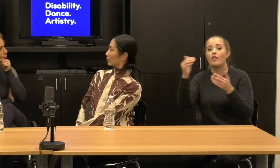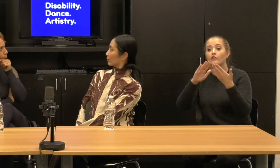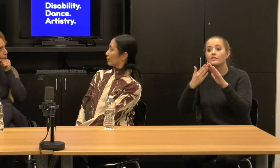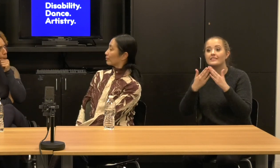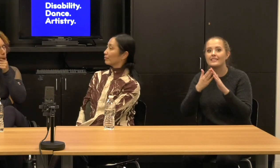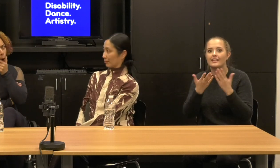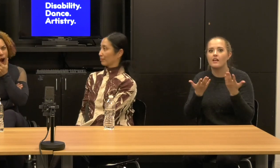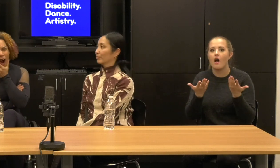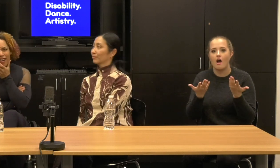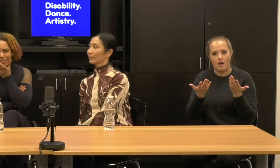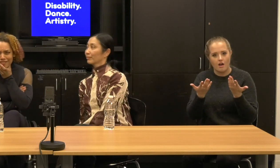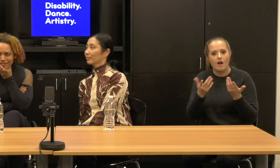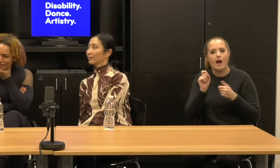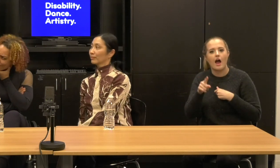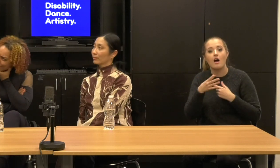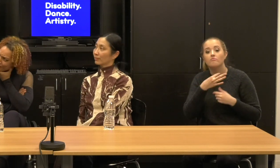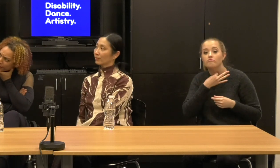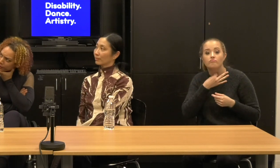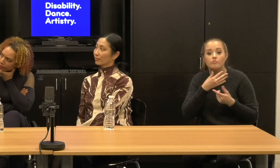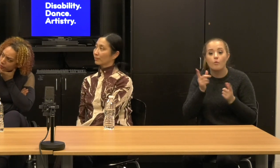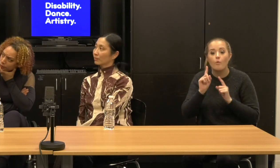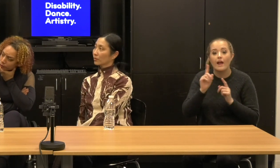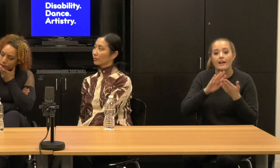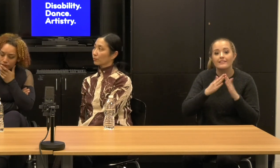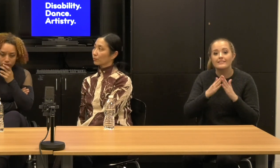I mean, I mean, you know, we're, we've been talking about all that goes into this, but